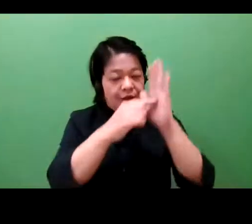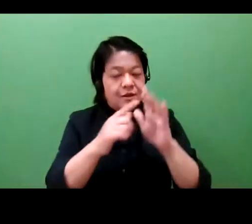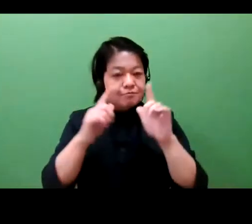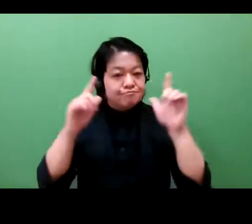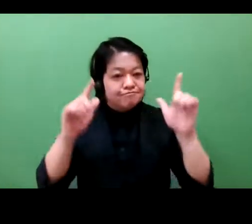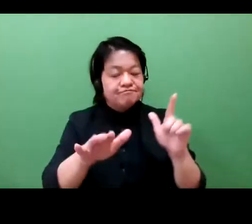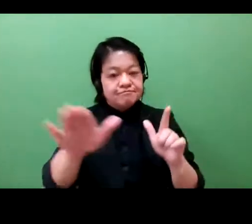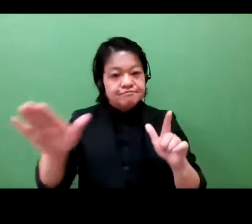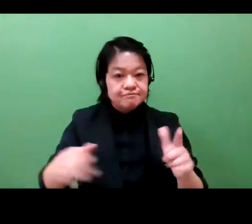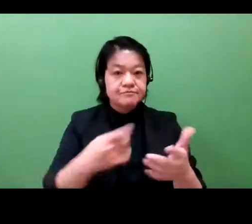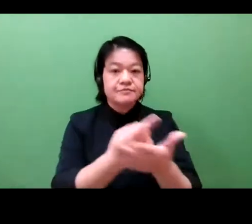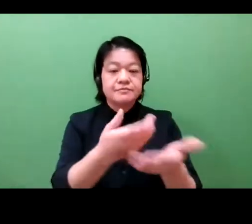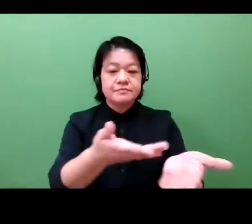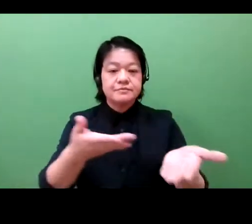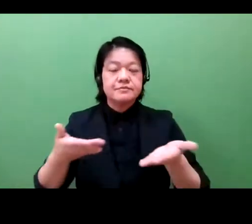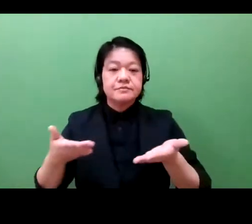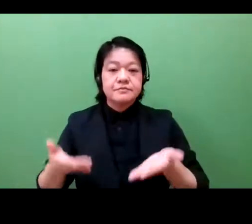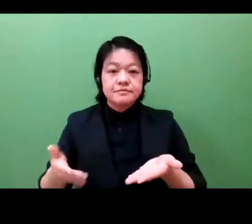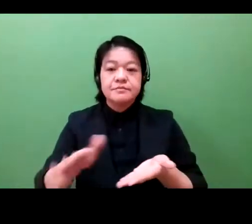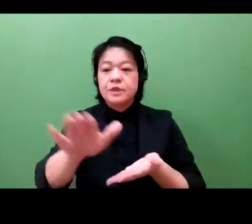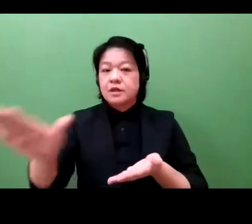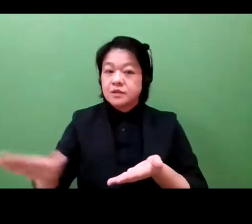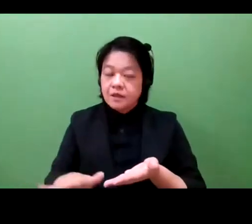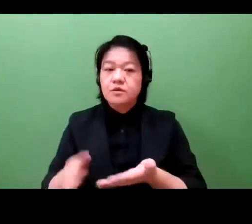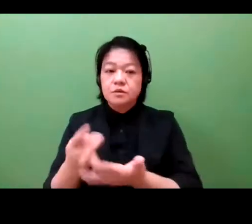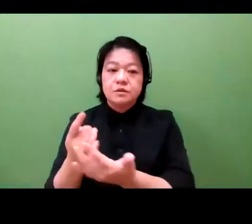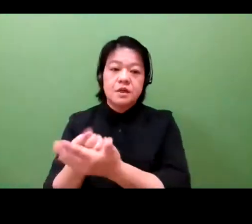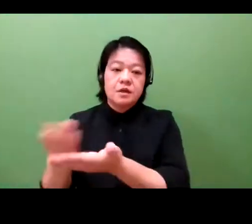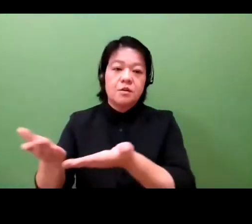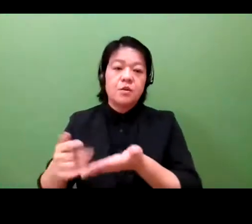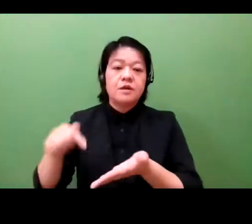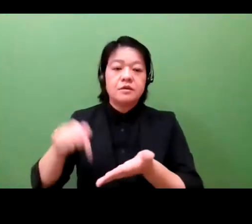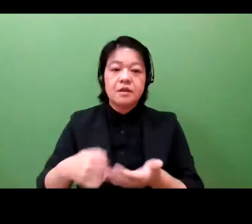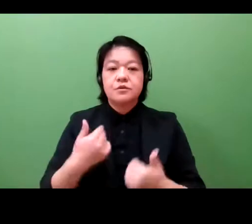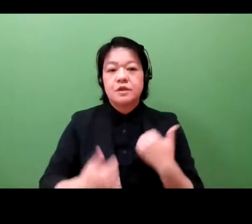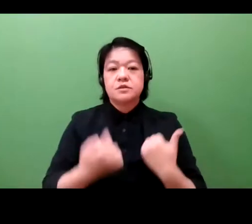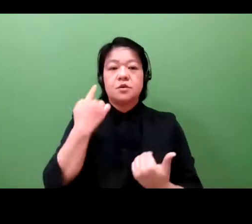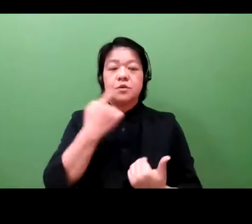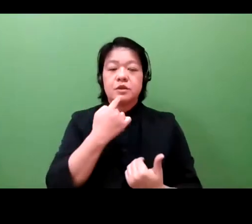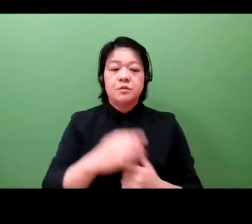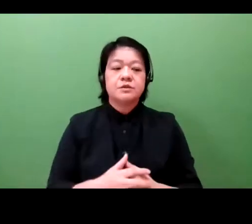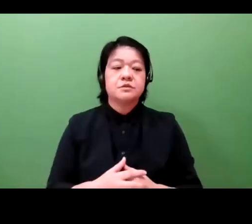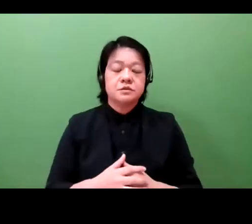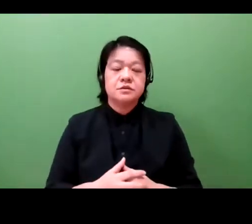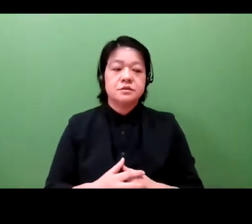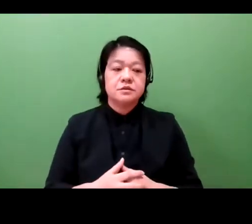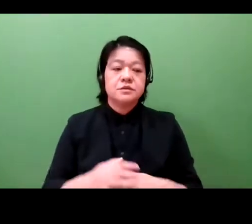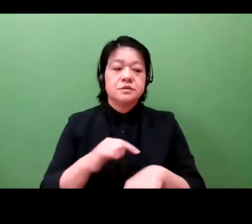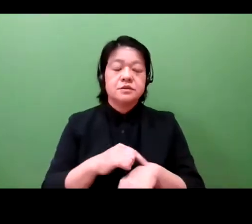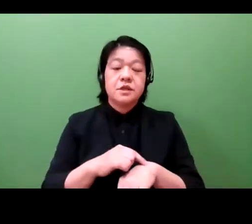to thank you for your time today in sharing your wide-ranging expertise.